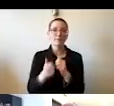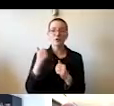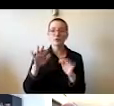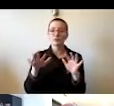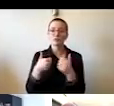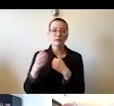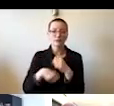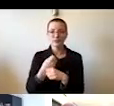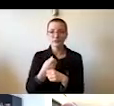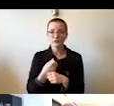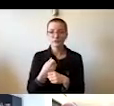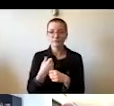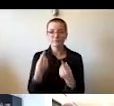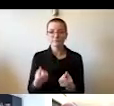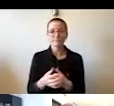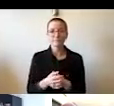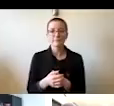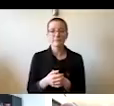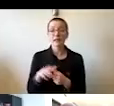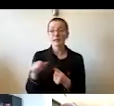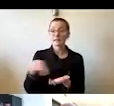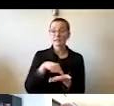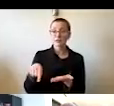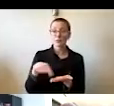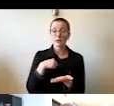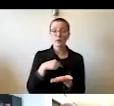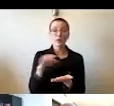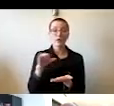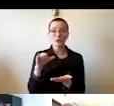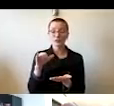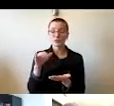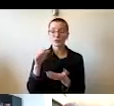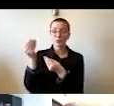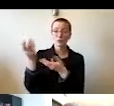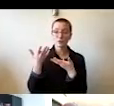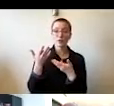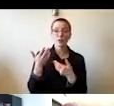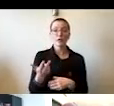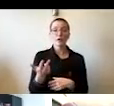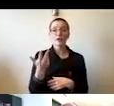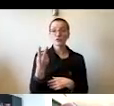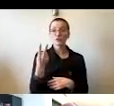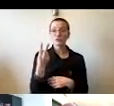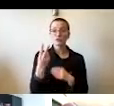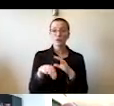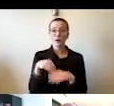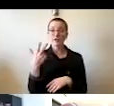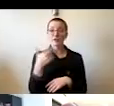And this week, we got the news that three of our members of our faculty, two of three of our most distinguished faculty member,